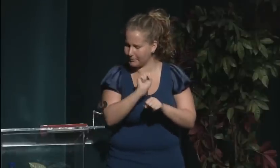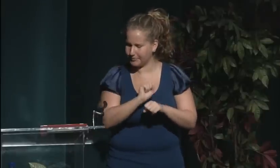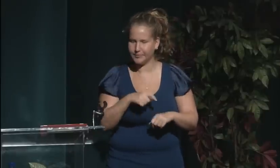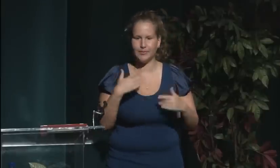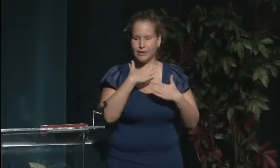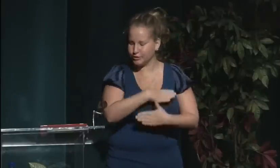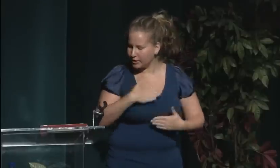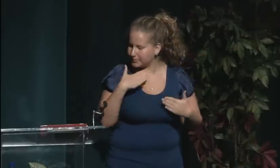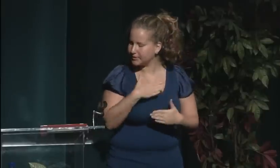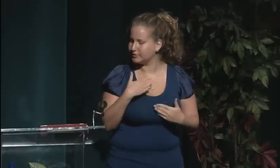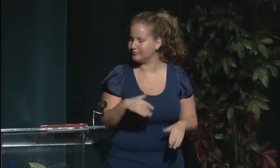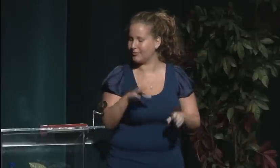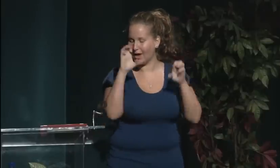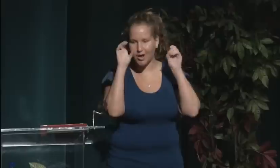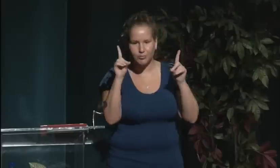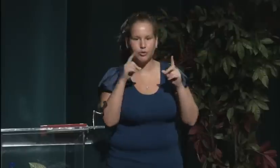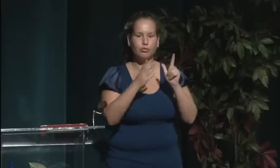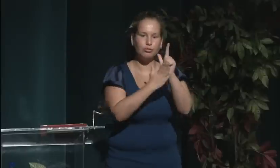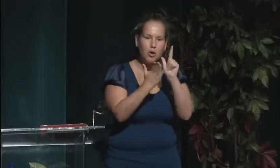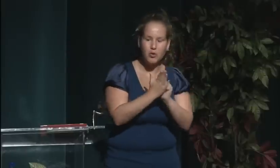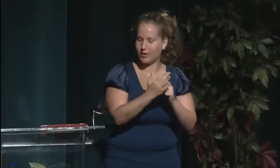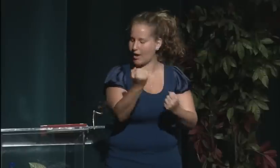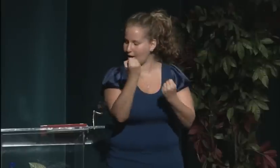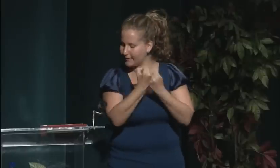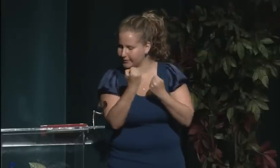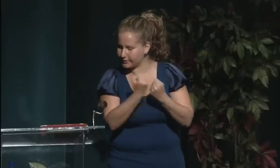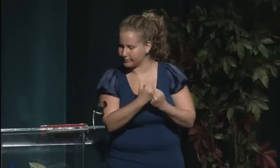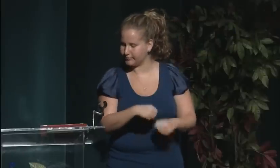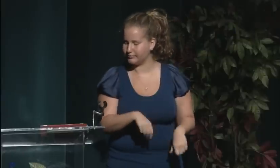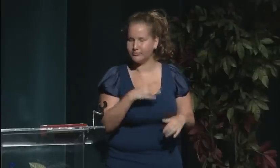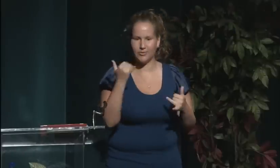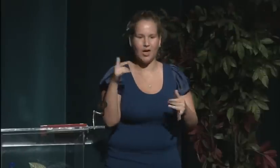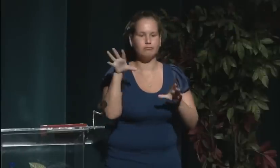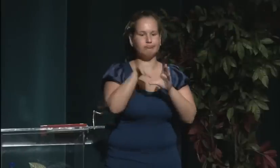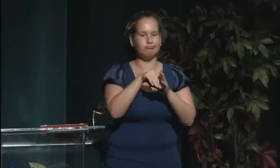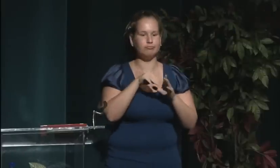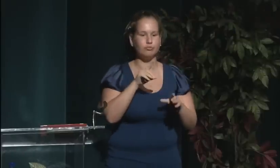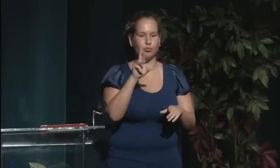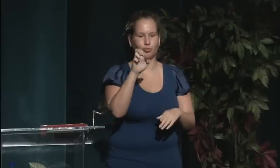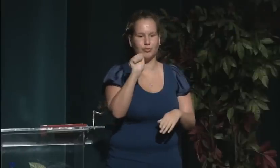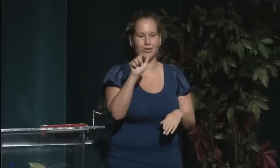She earned her Ph.D. in Communications from Howard University